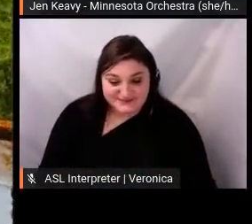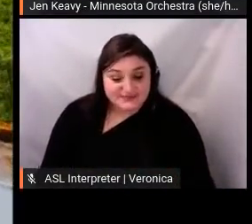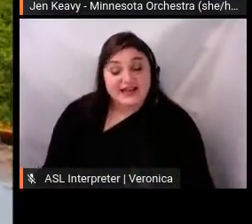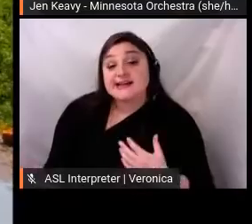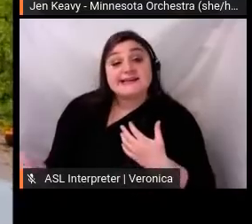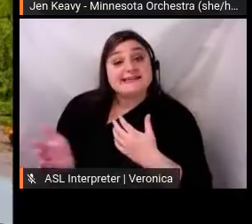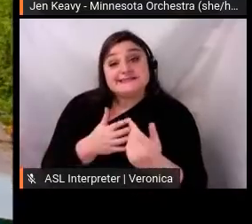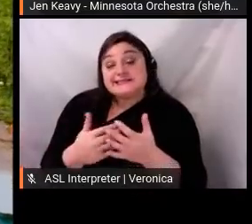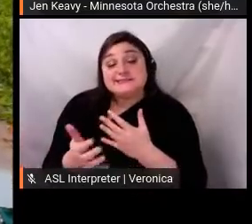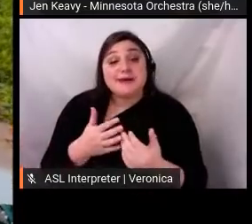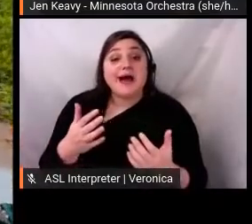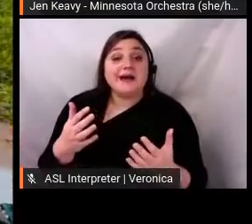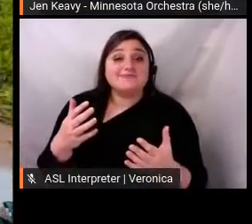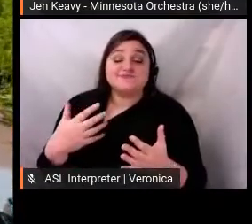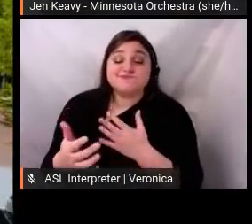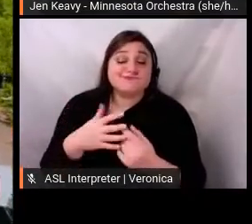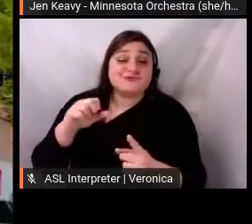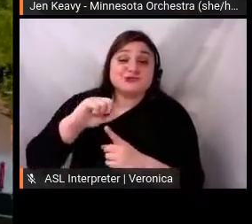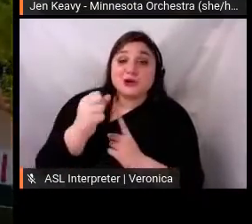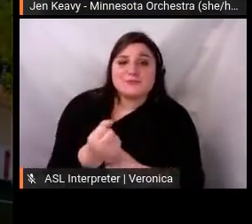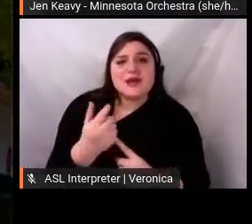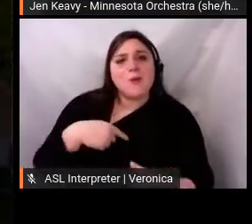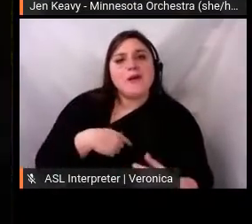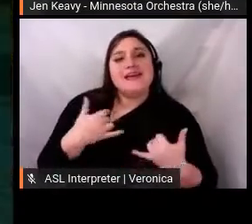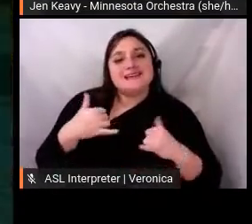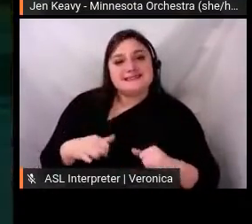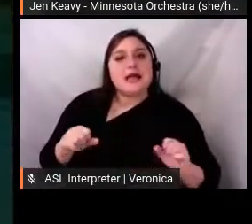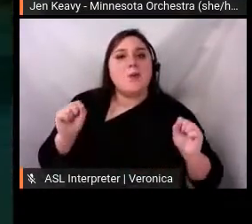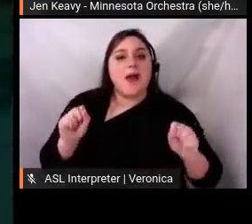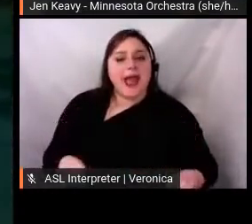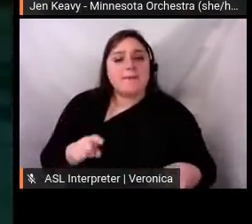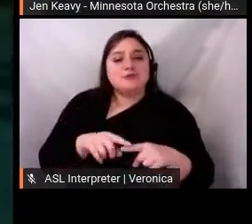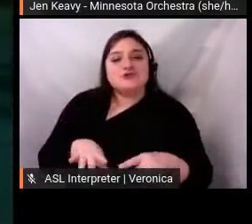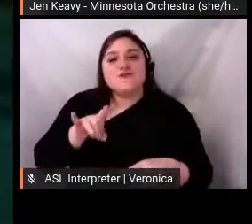audiences where they are now, and frankly where some of will continue